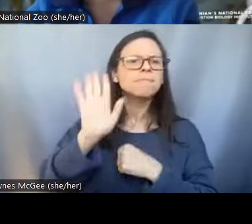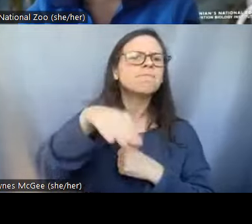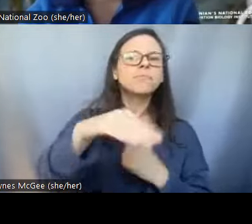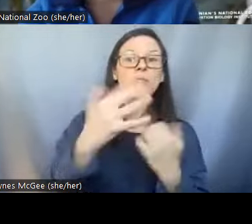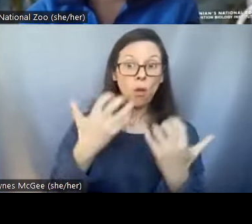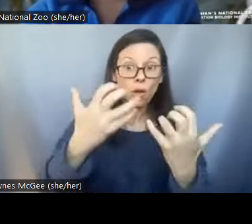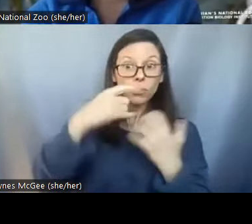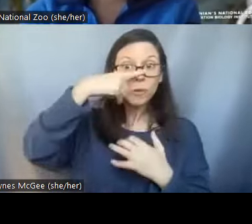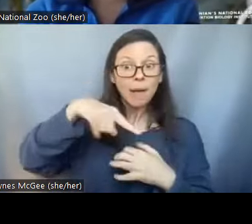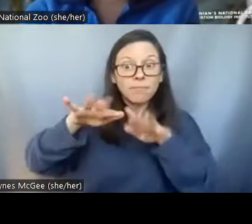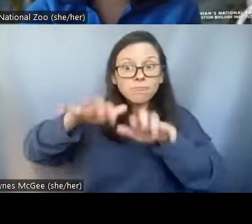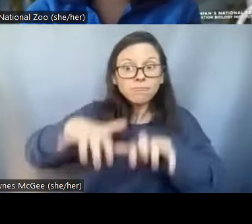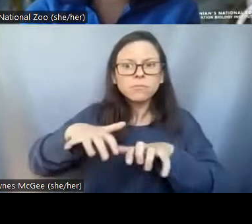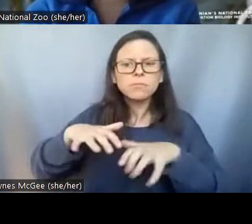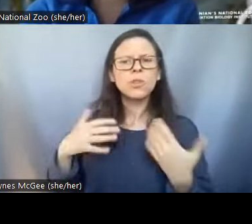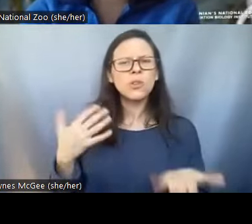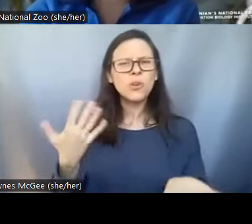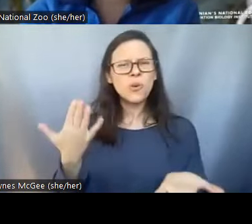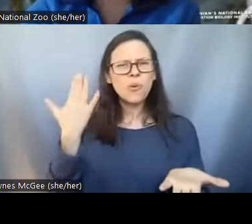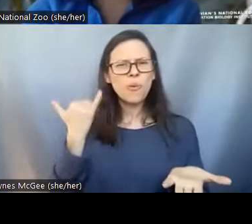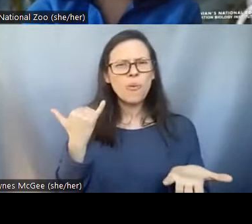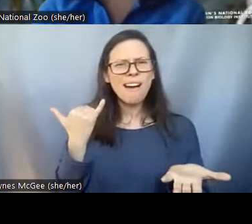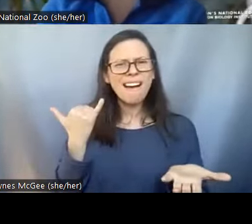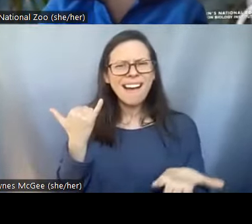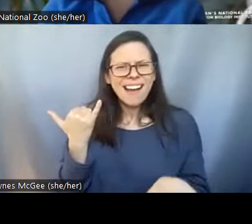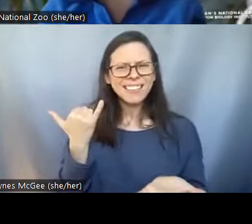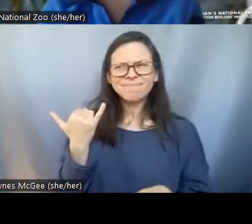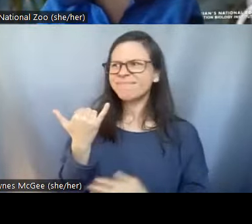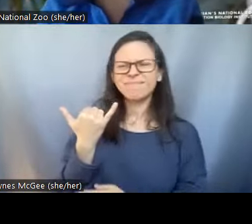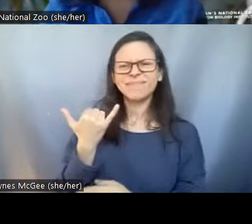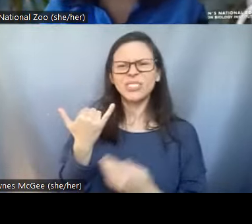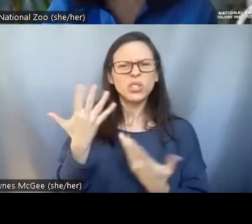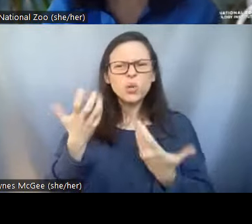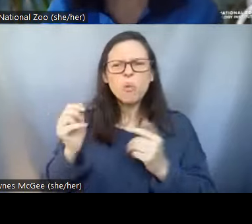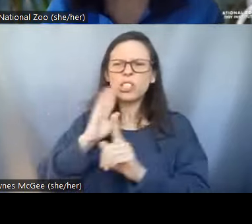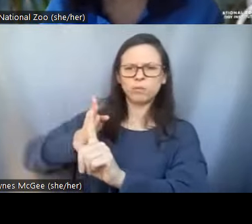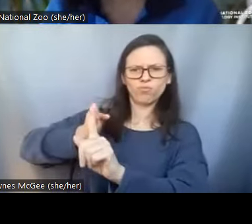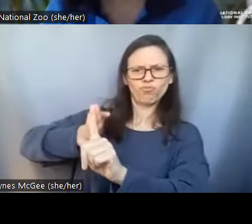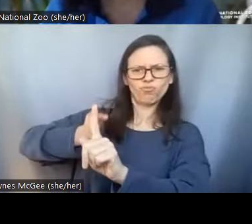What are some reasons you might think that we are exploring or Pei-Chih Lee is exploring other